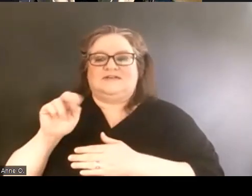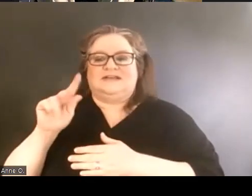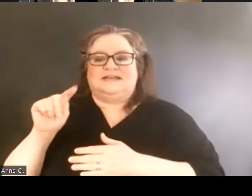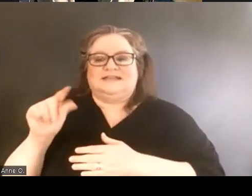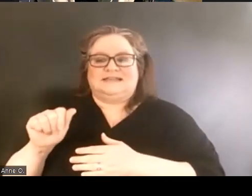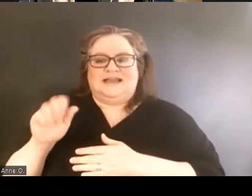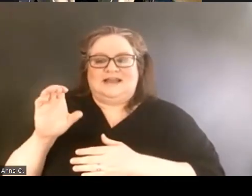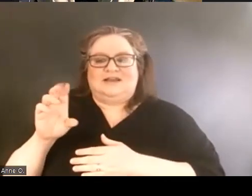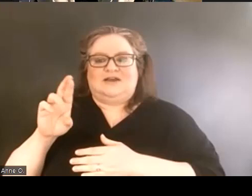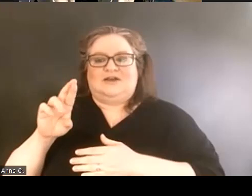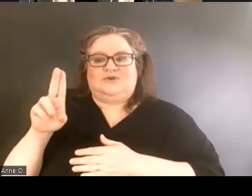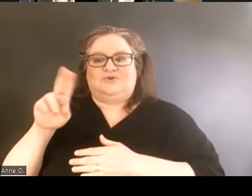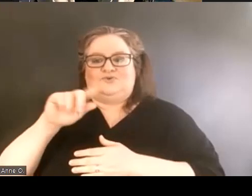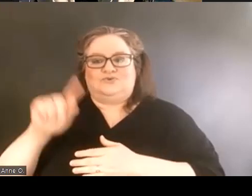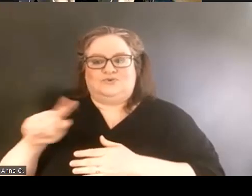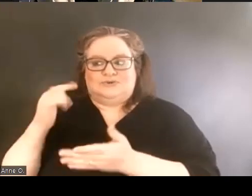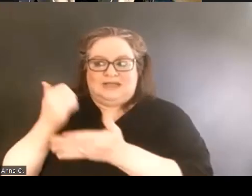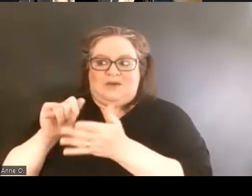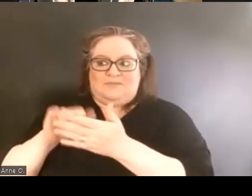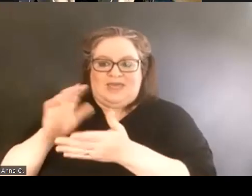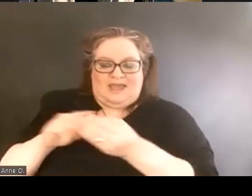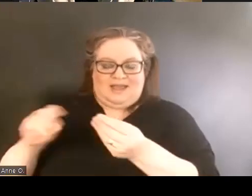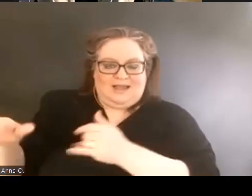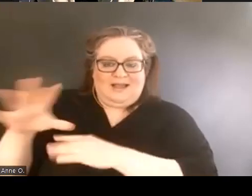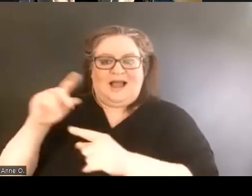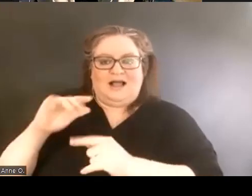also adopt a Disability Cultural Center.